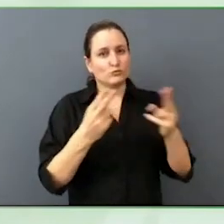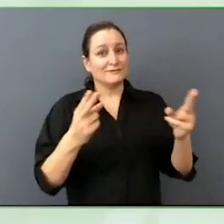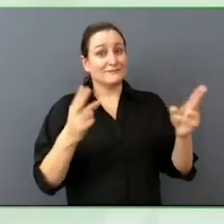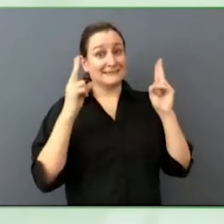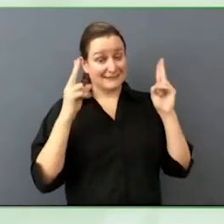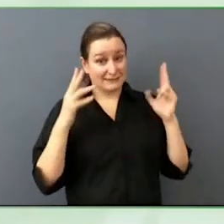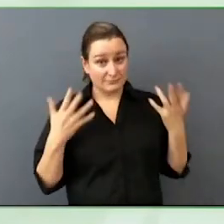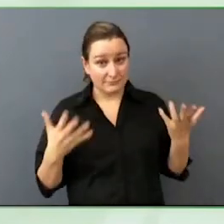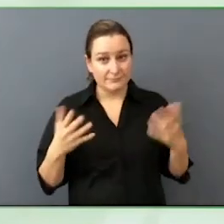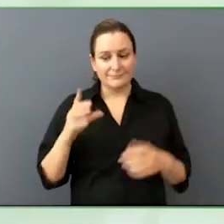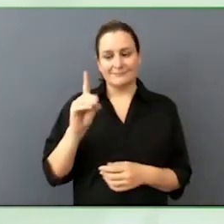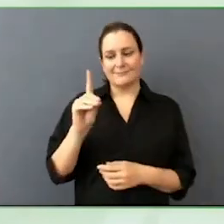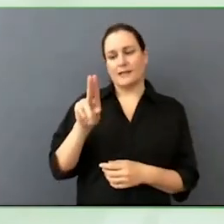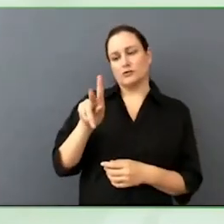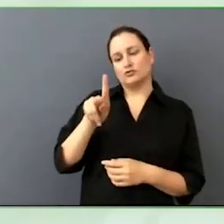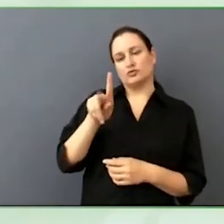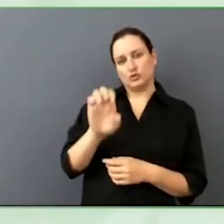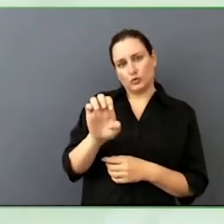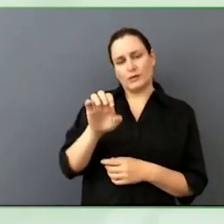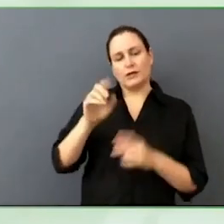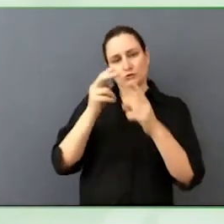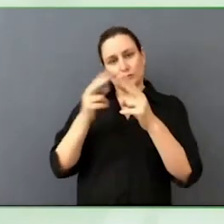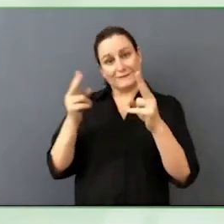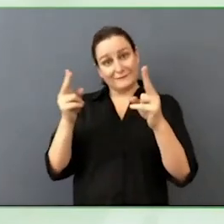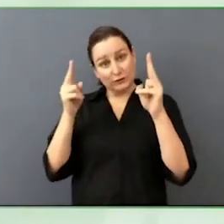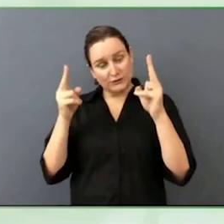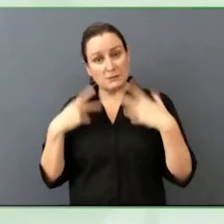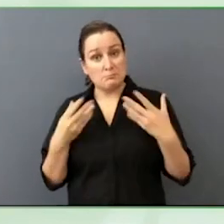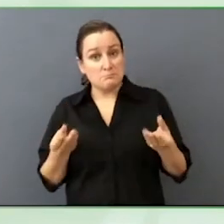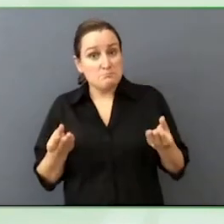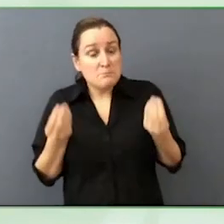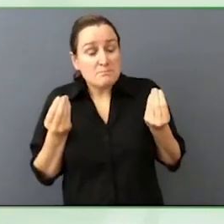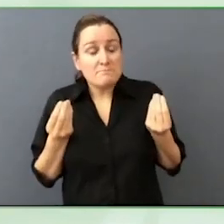I landed at Cisco Systems through my internship in business school